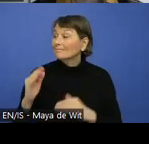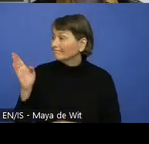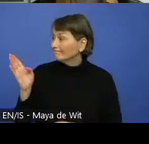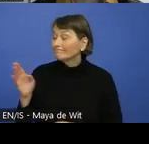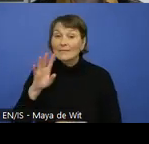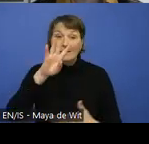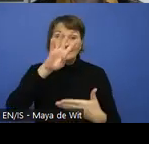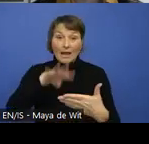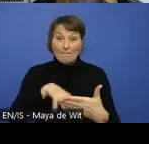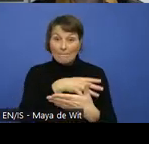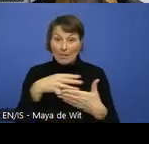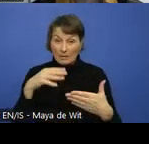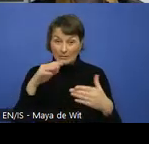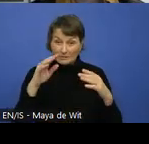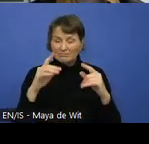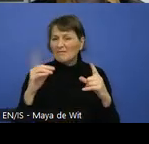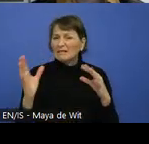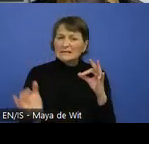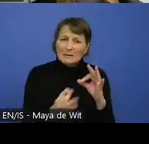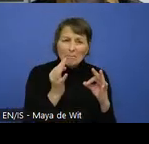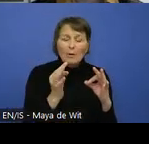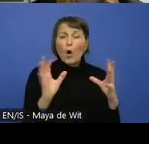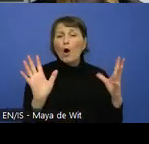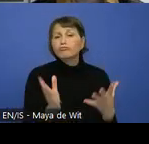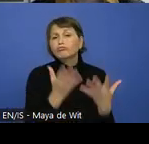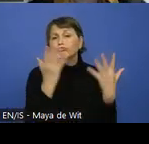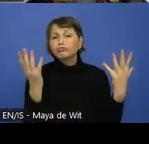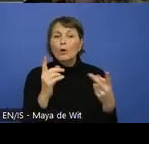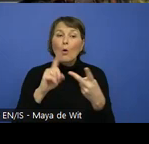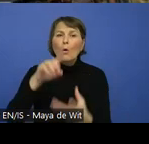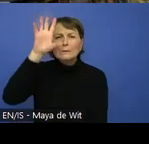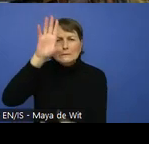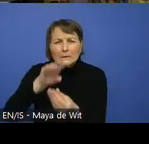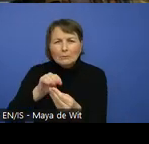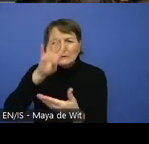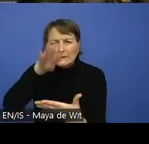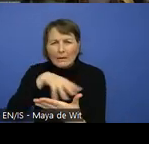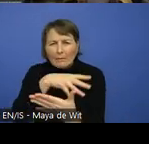Simple complex tables, how to include summaries for tables, how to make explicit relationships